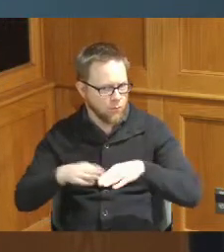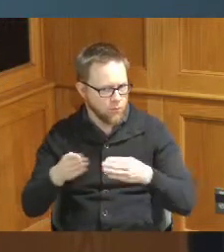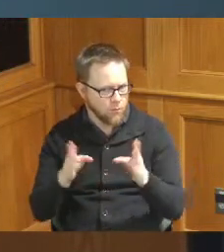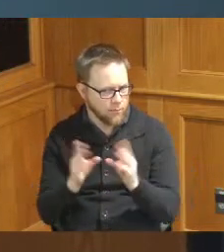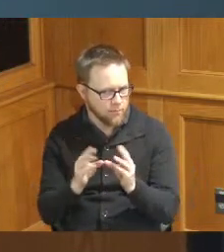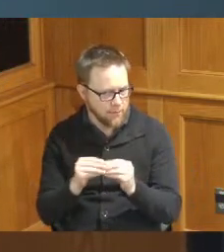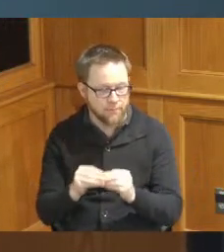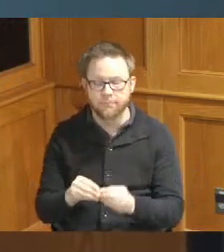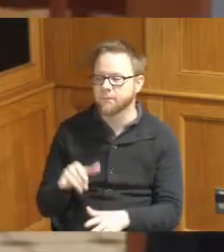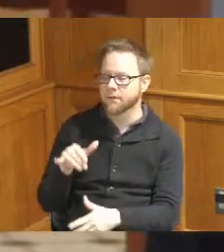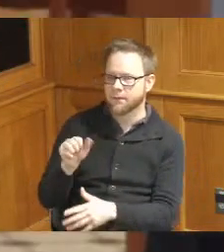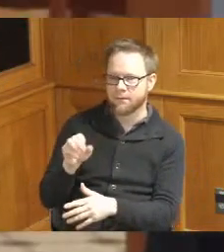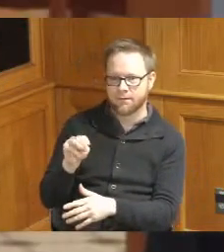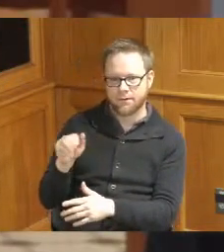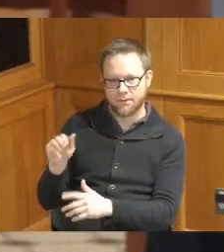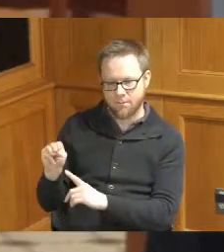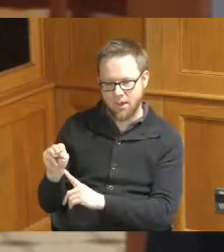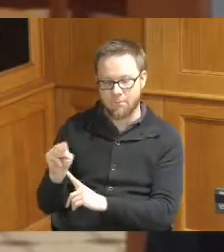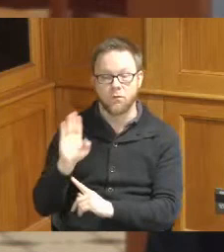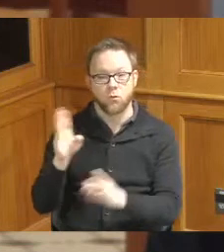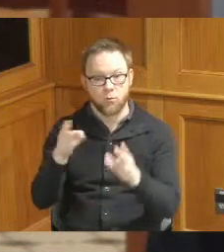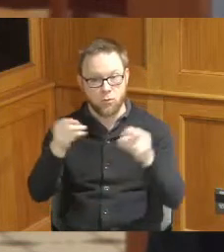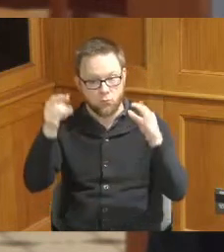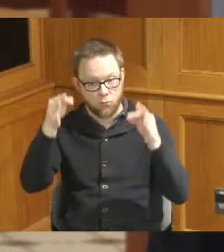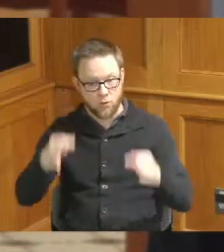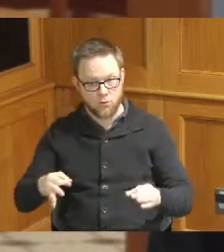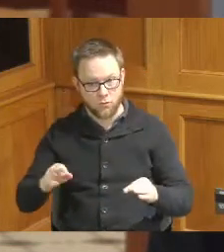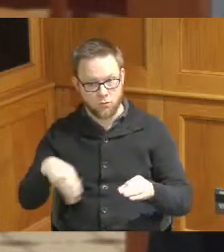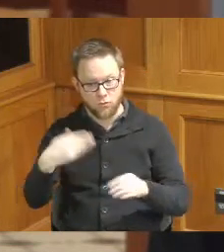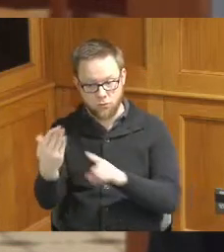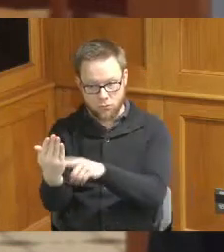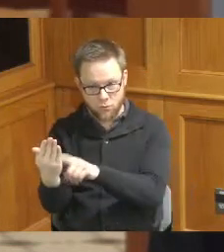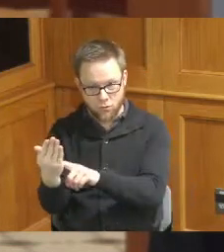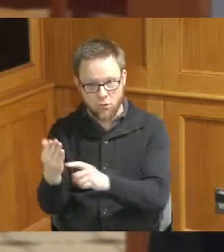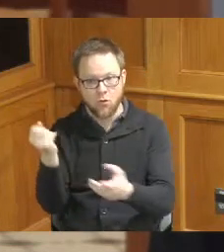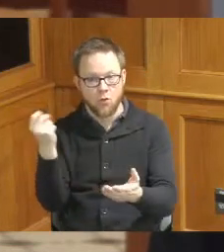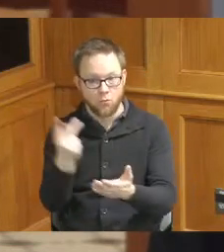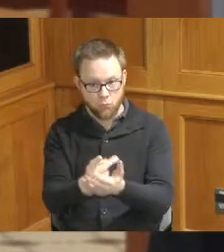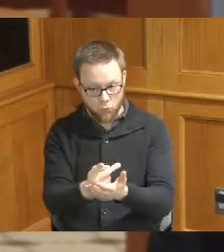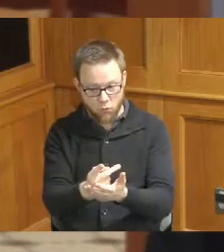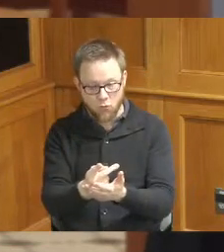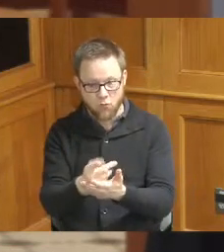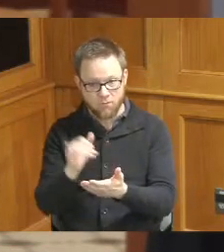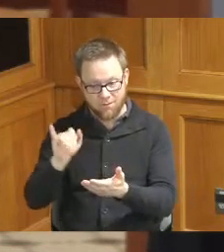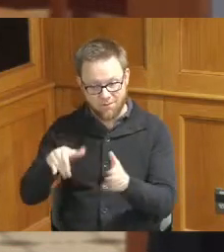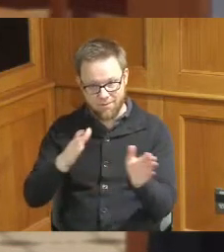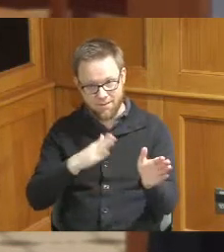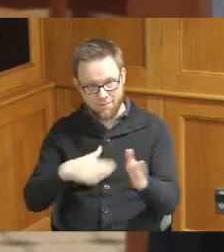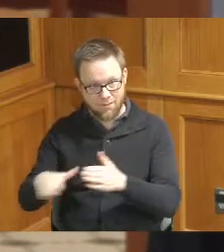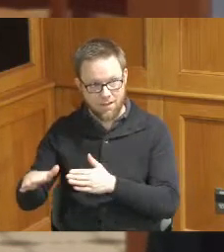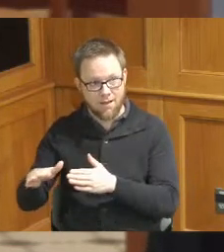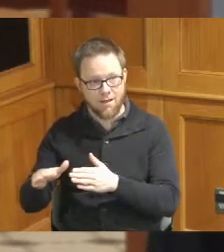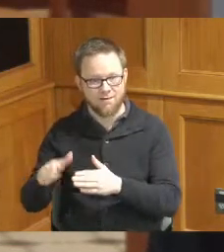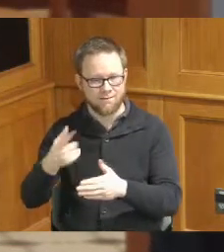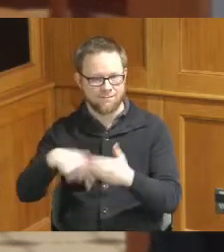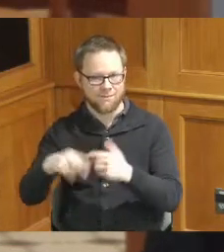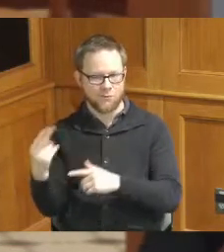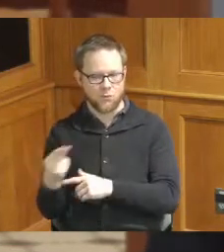ma'am so there'll be a resolution to approve the allocation plan at your next Thursday's meeting at